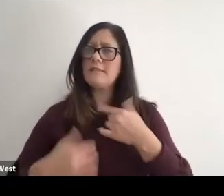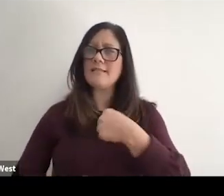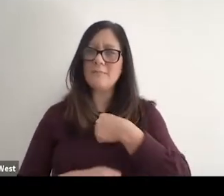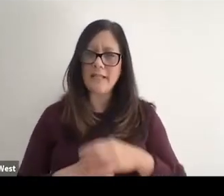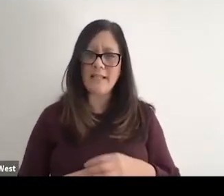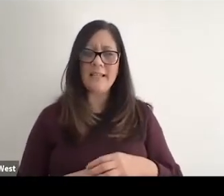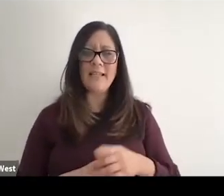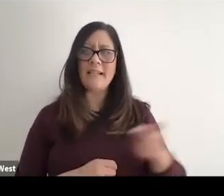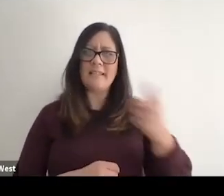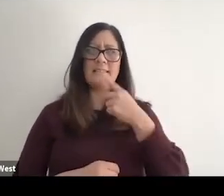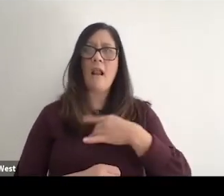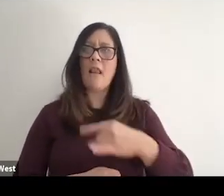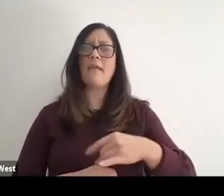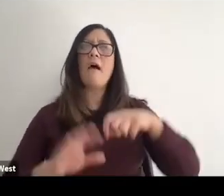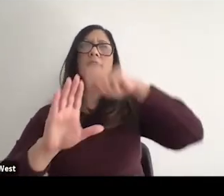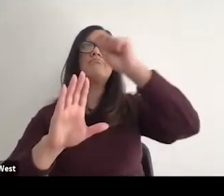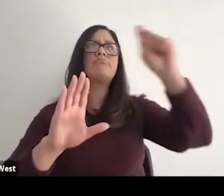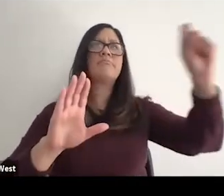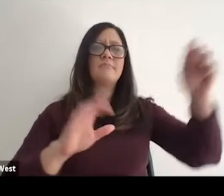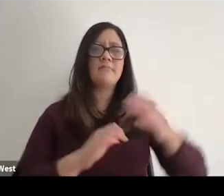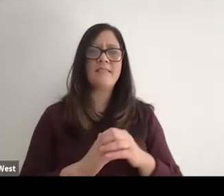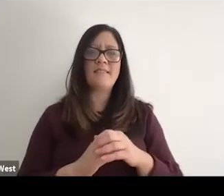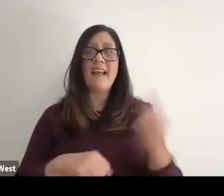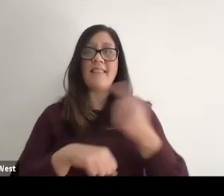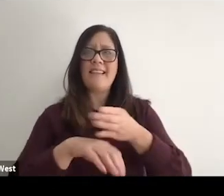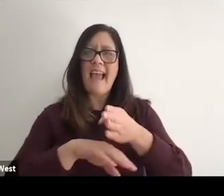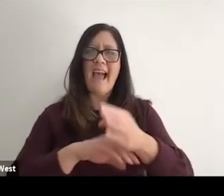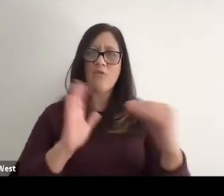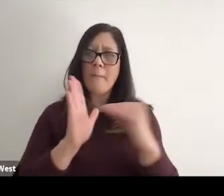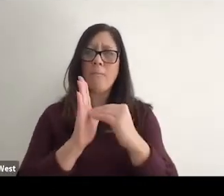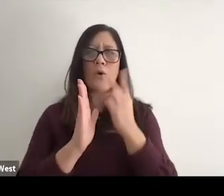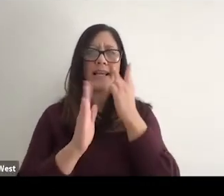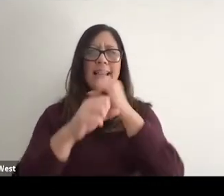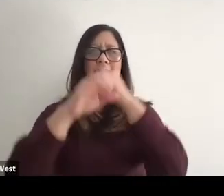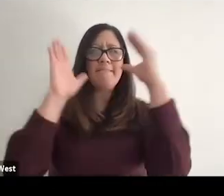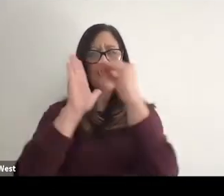putting that up on the board and the day after I put it into the vision and